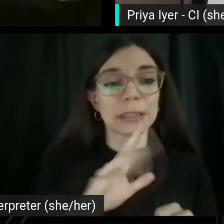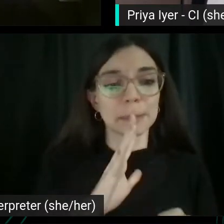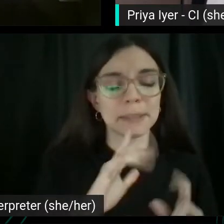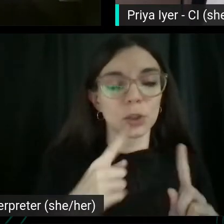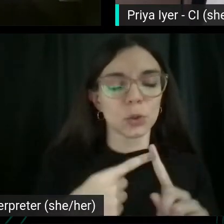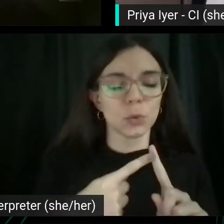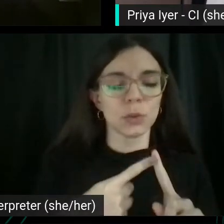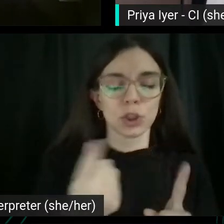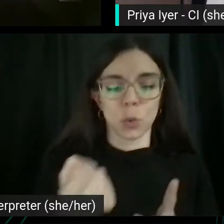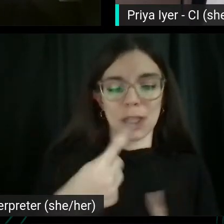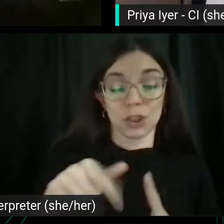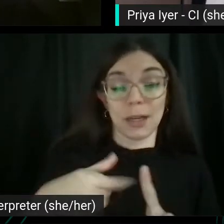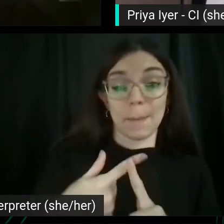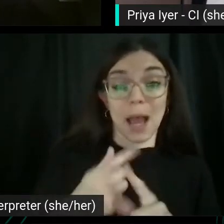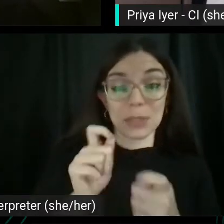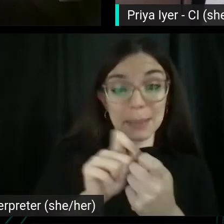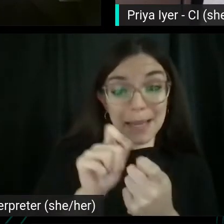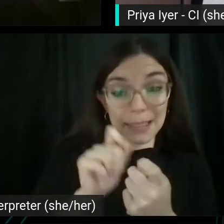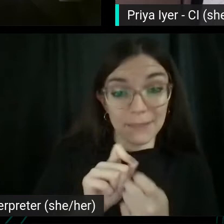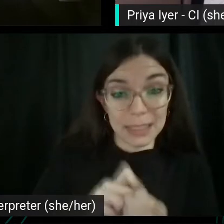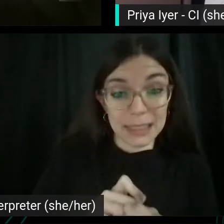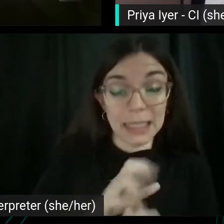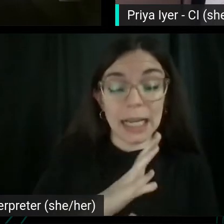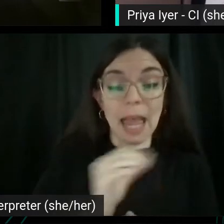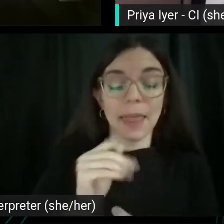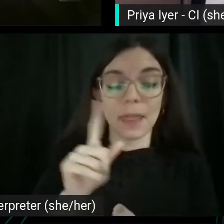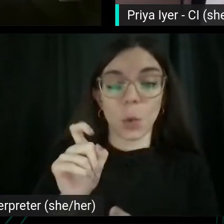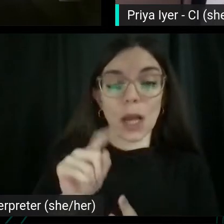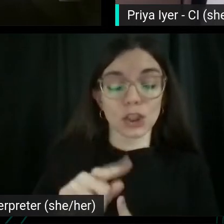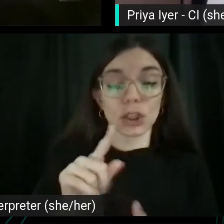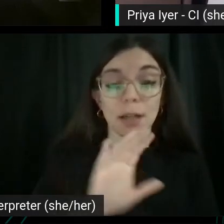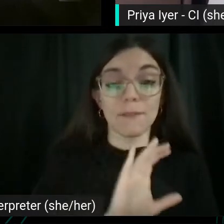Sofia city of it and then Austin around the volume of it, I think, as